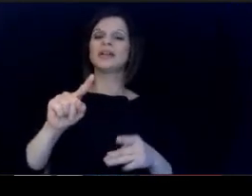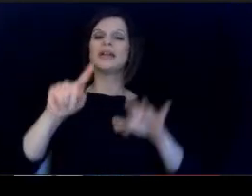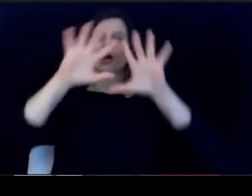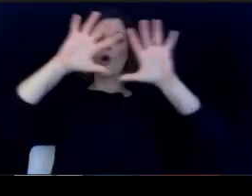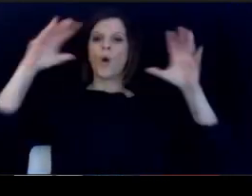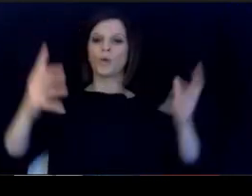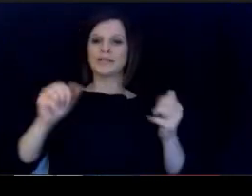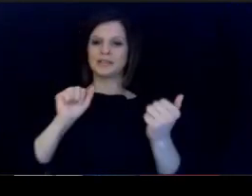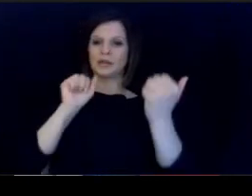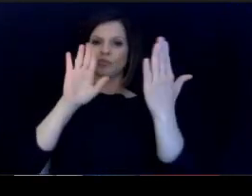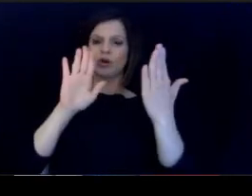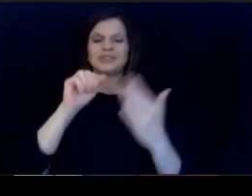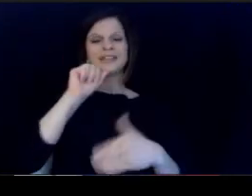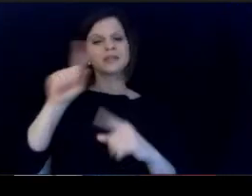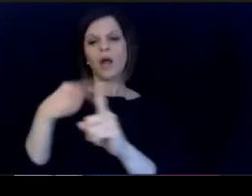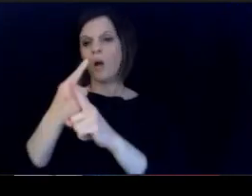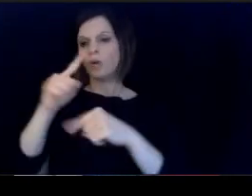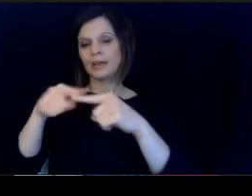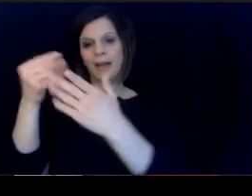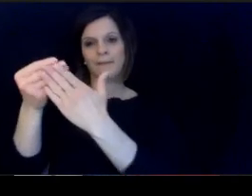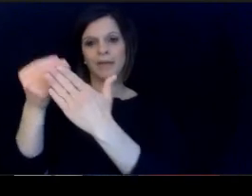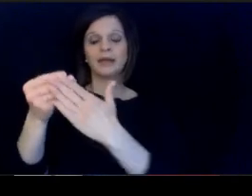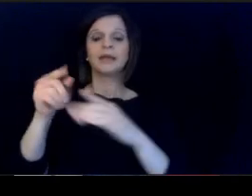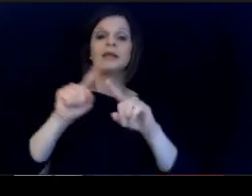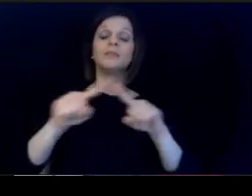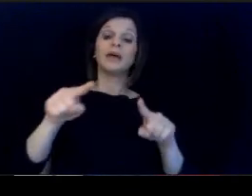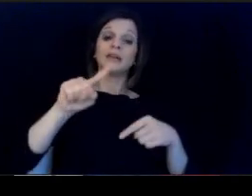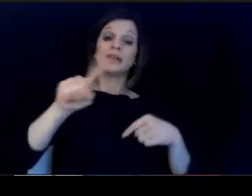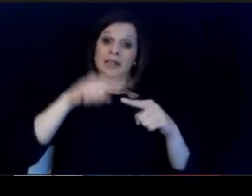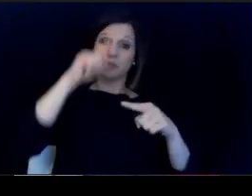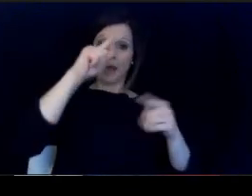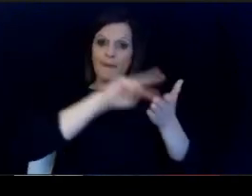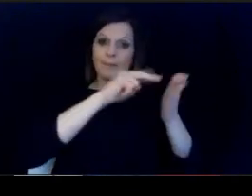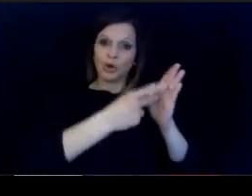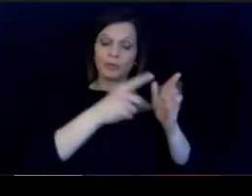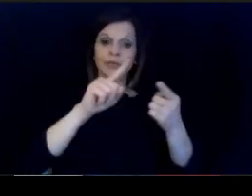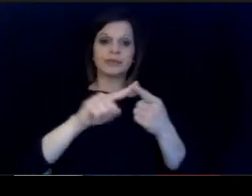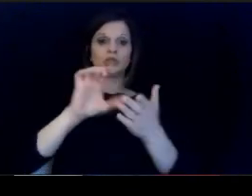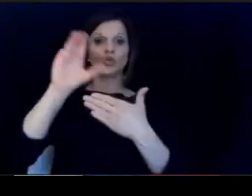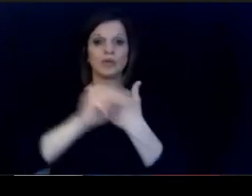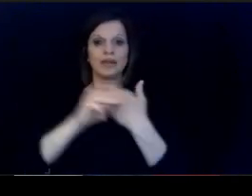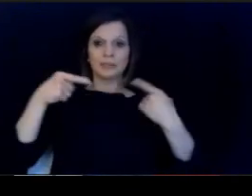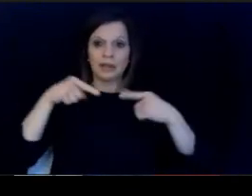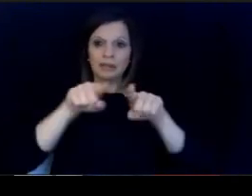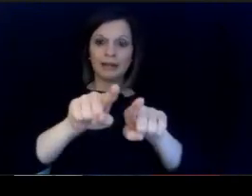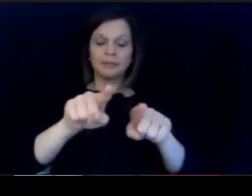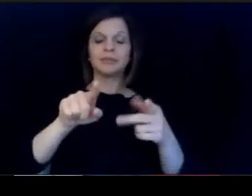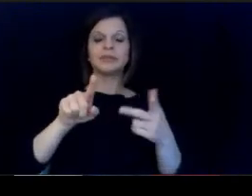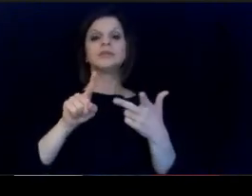just about funding, it's about purposes about curricular. alignment. It is about actually putting forth.